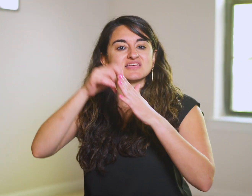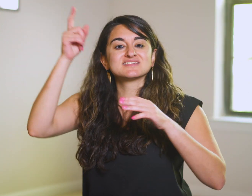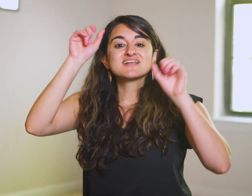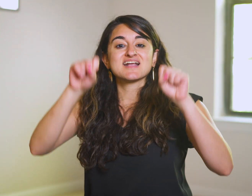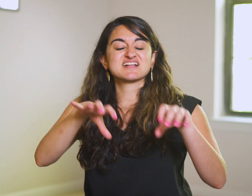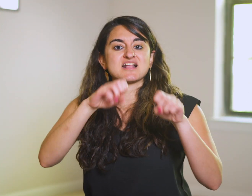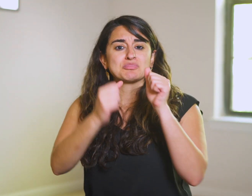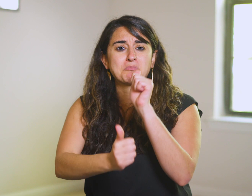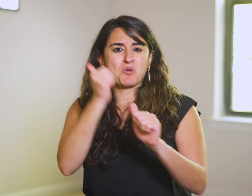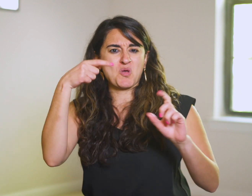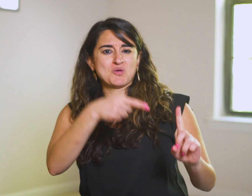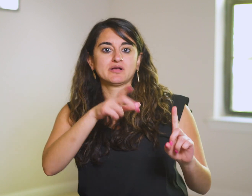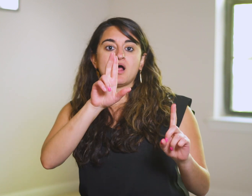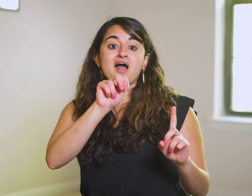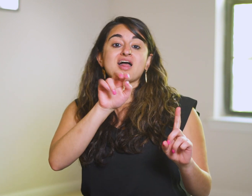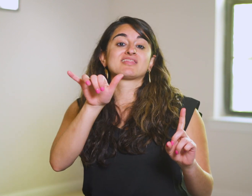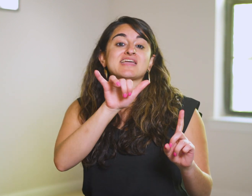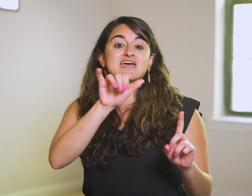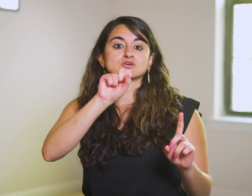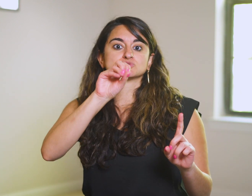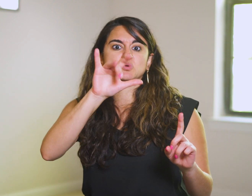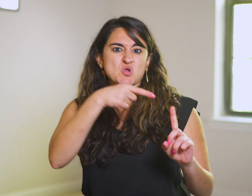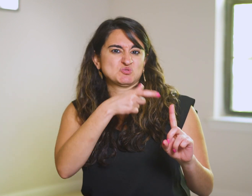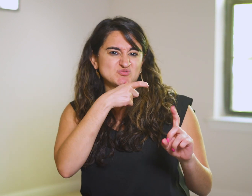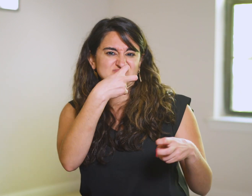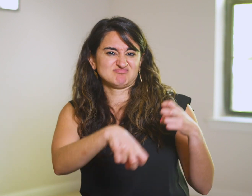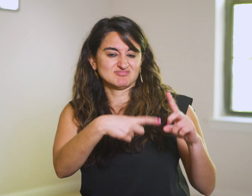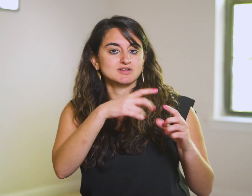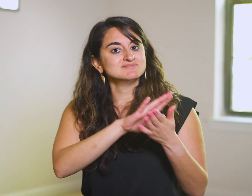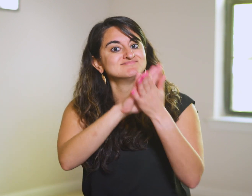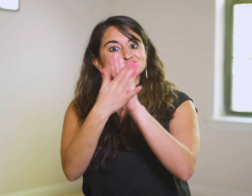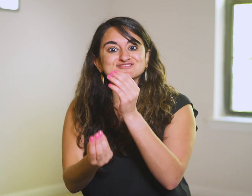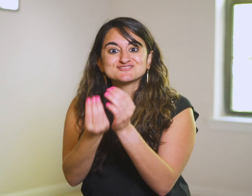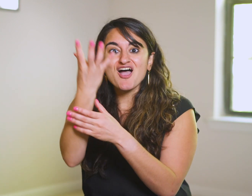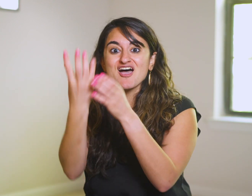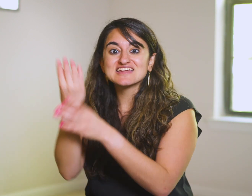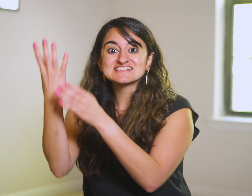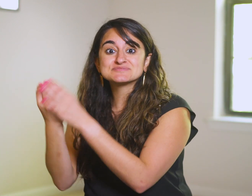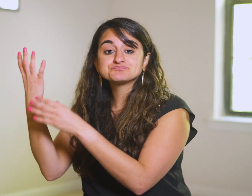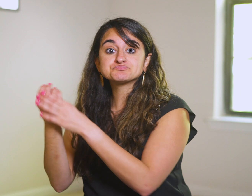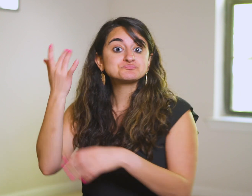is that He can take the most unlikely soil and turn it into a garden.